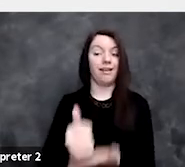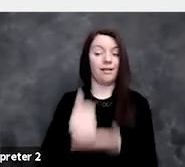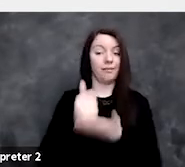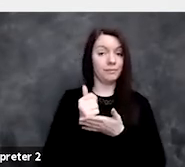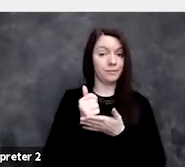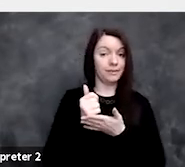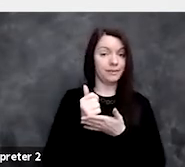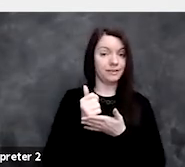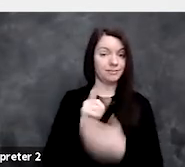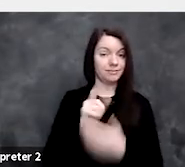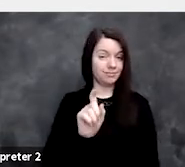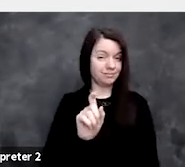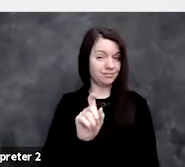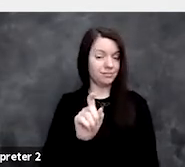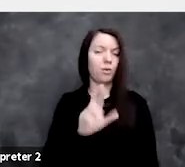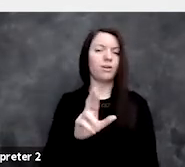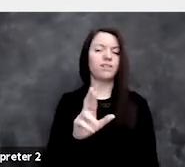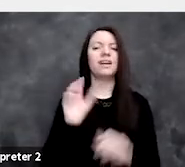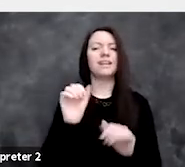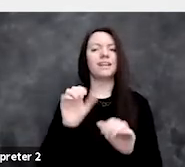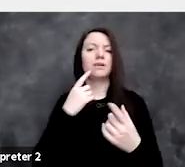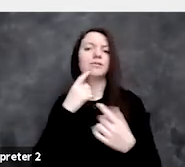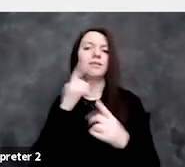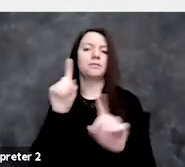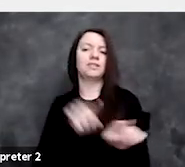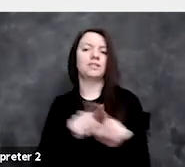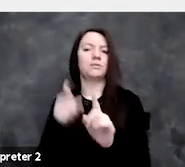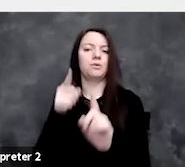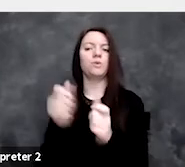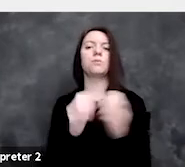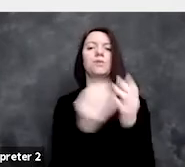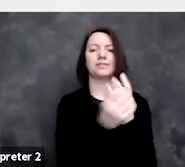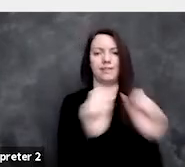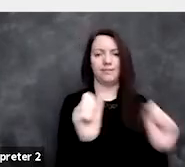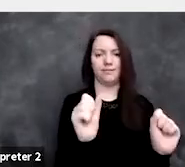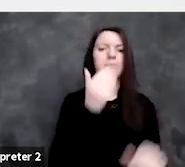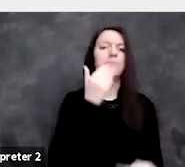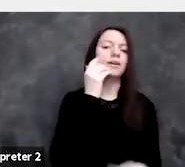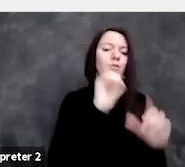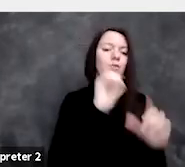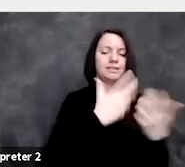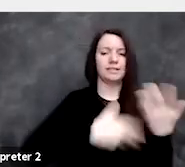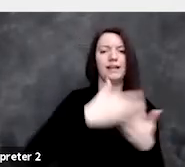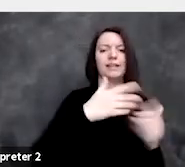or is there a safer way or a better way for society to implement that?